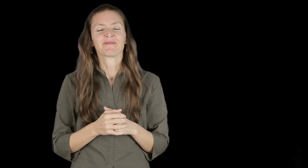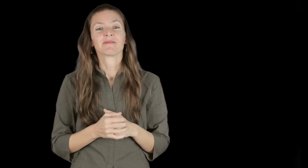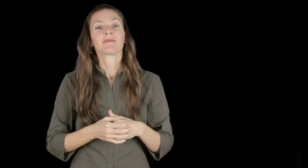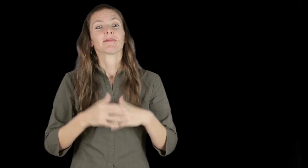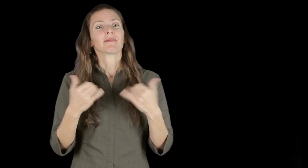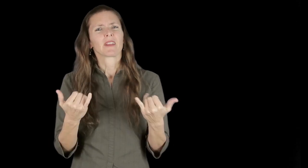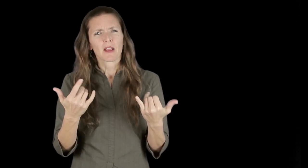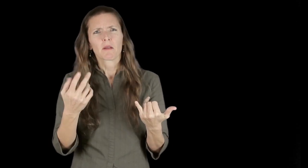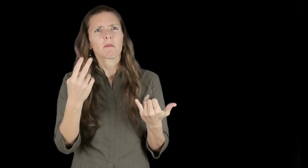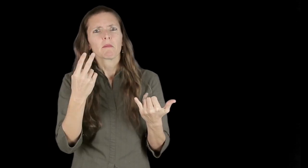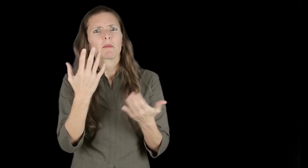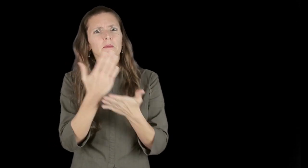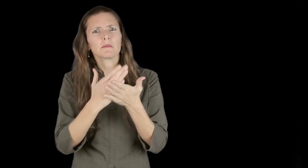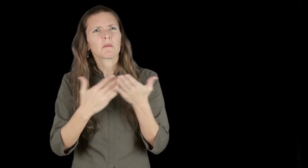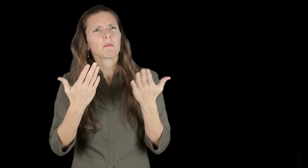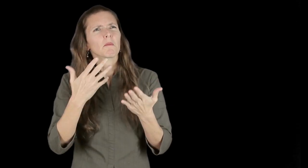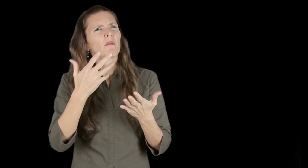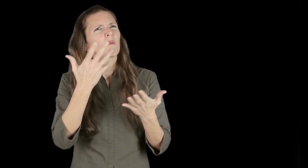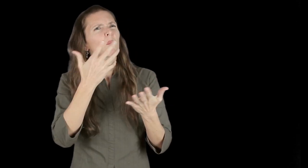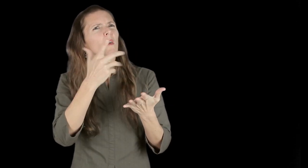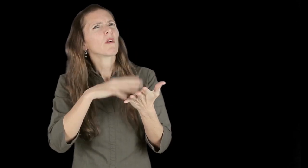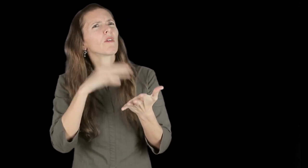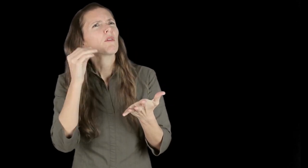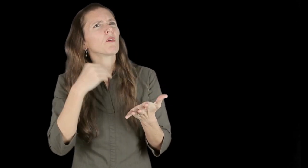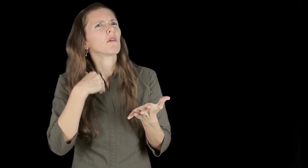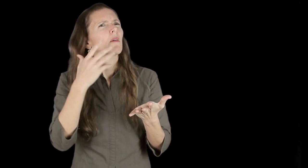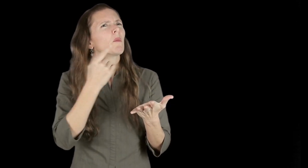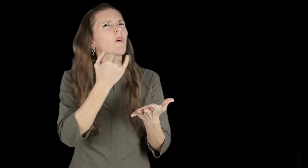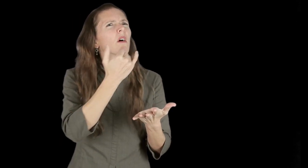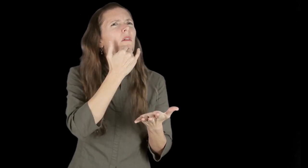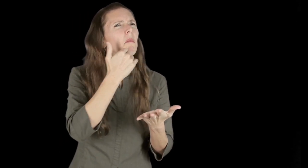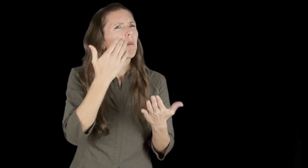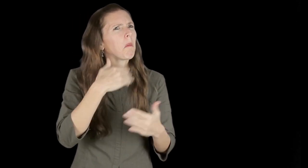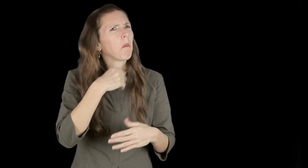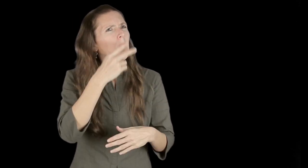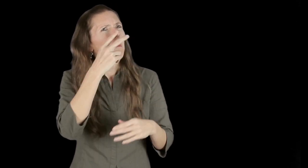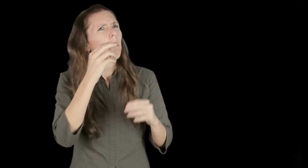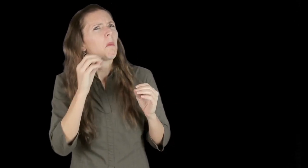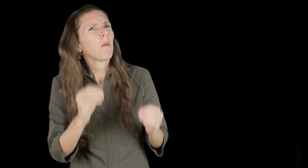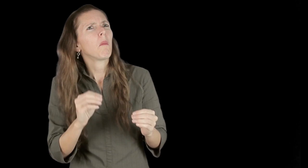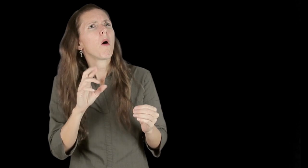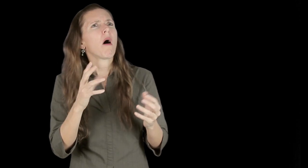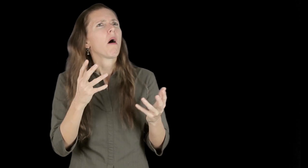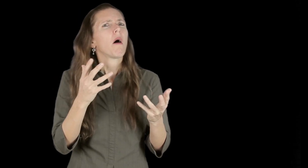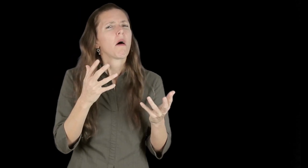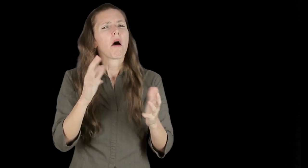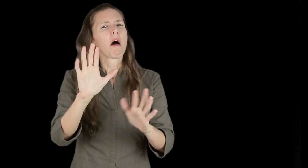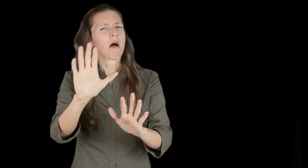Now, some of you may be wondering what exactly I learned, or what was wrong with the original footage, that you did not notice anything when you watched it—